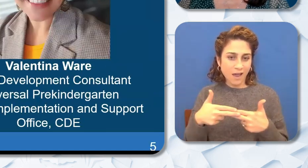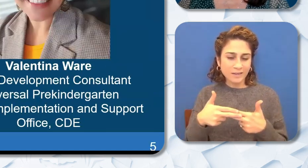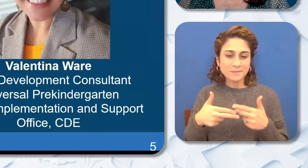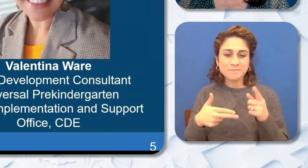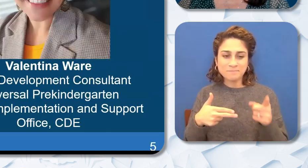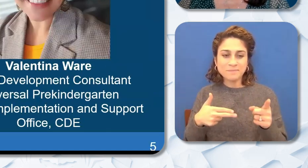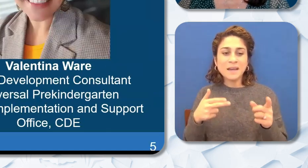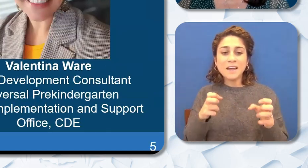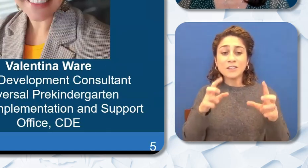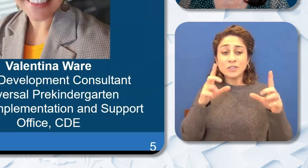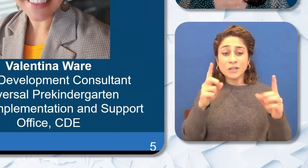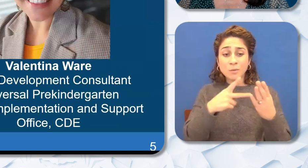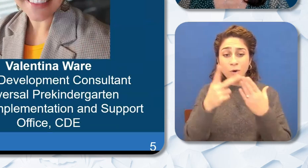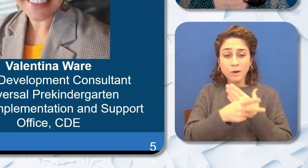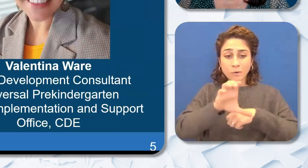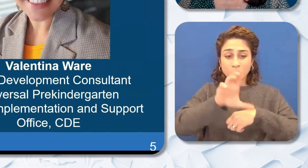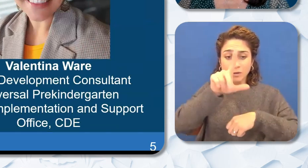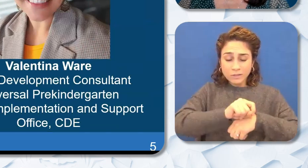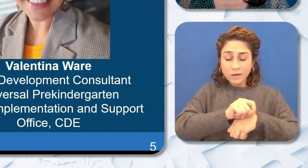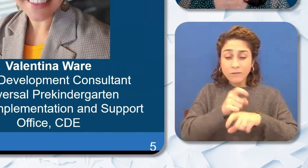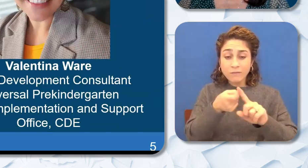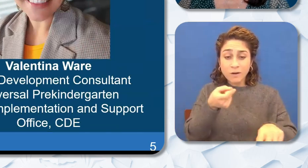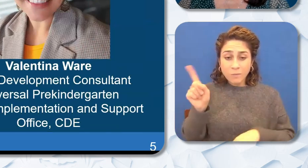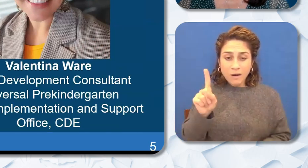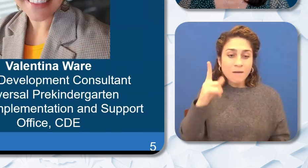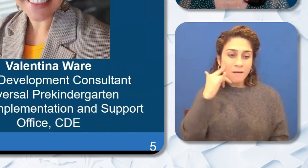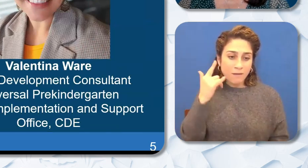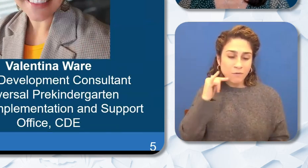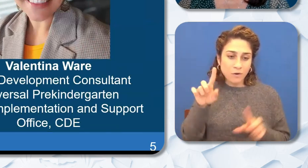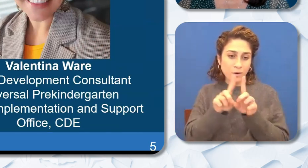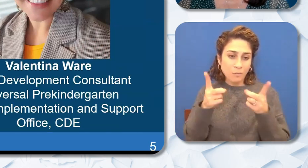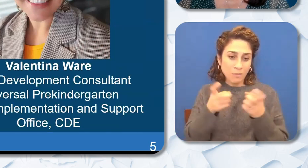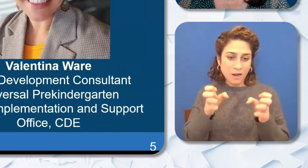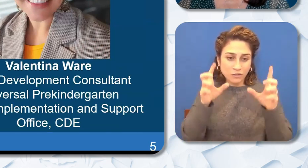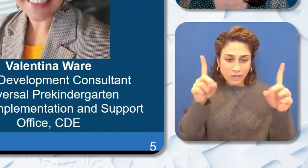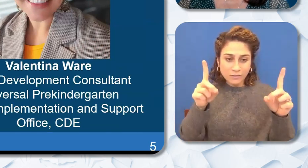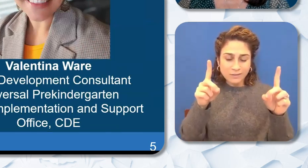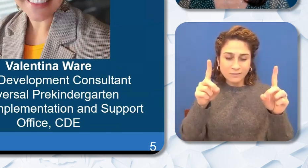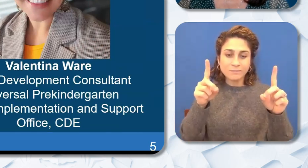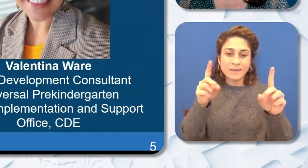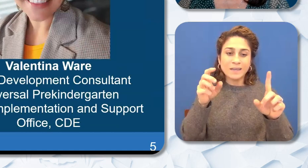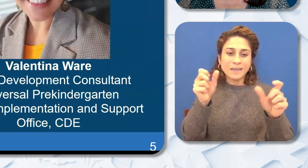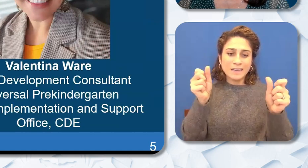Program Consultant in the California Department of Education Expanded Learning Division and Valentina